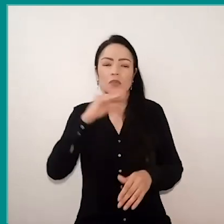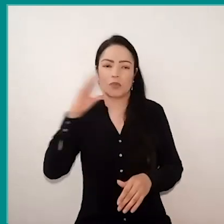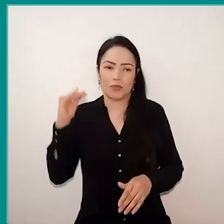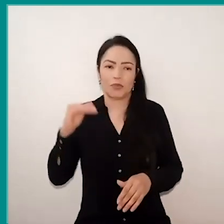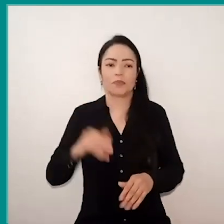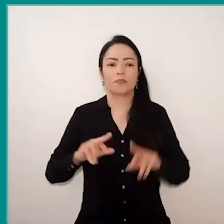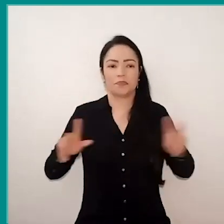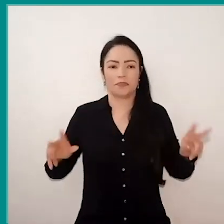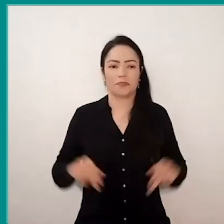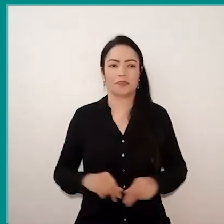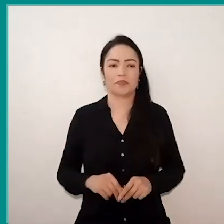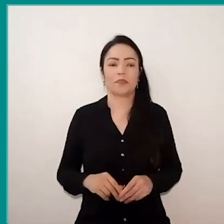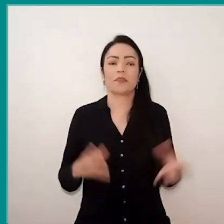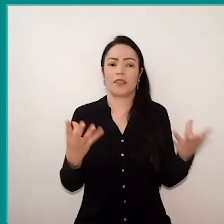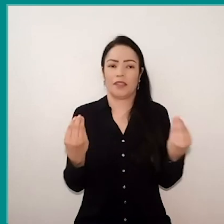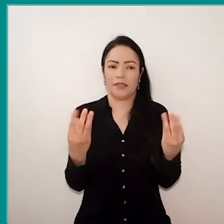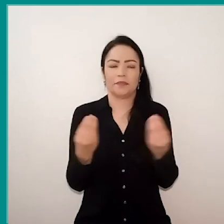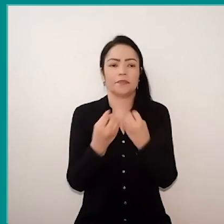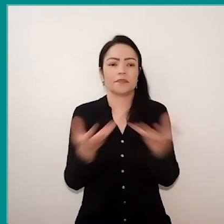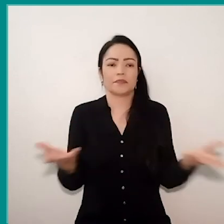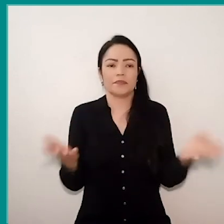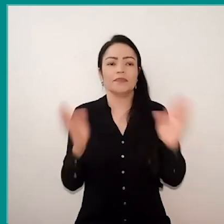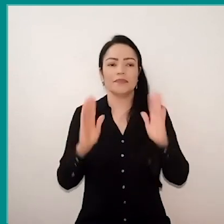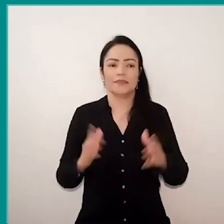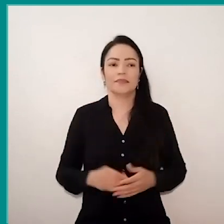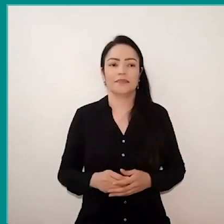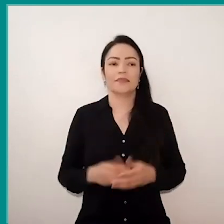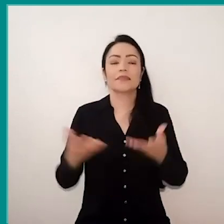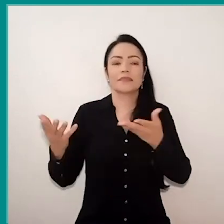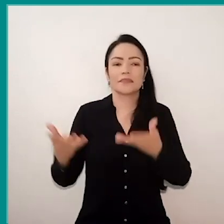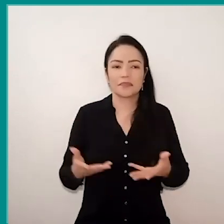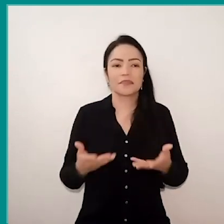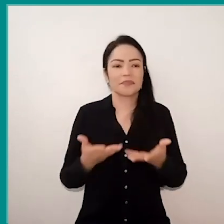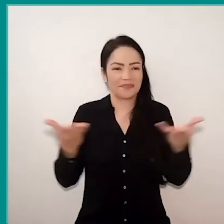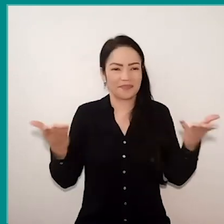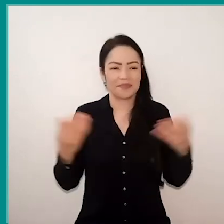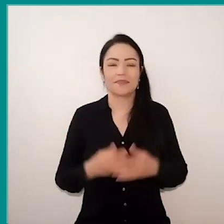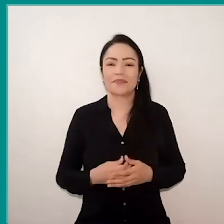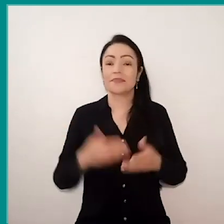There is a lot of material made available, and I wanted to leave this invitation here for you, so thanks,